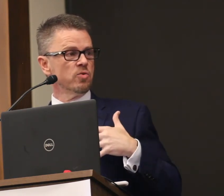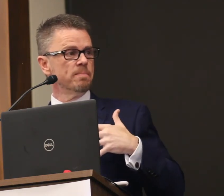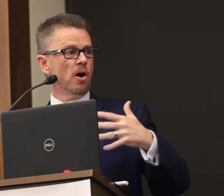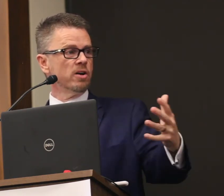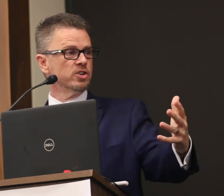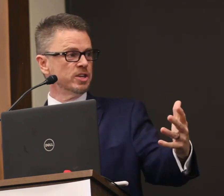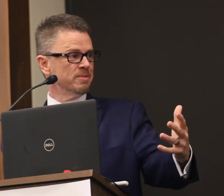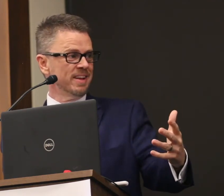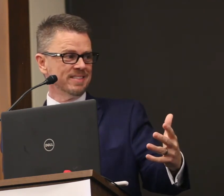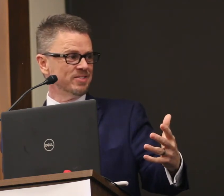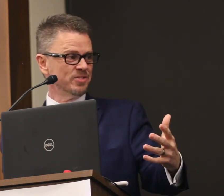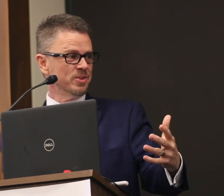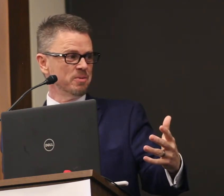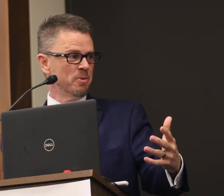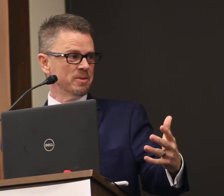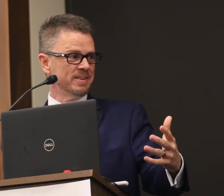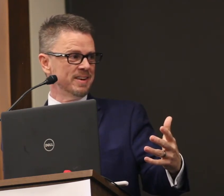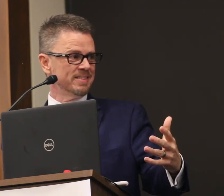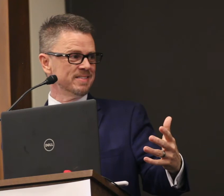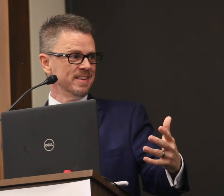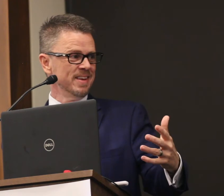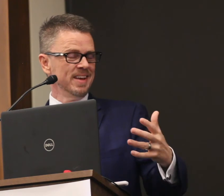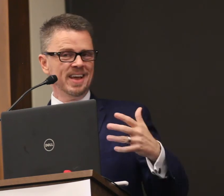That's why partnerships like this are so important to us.